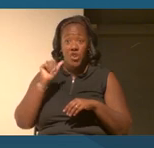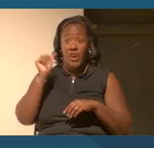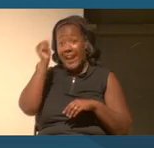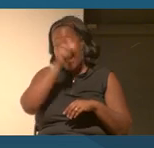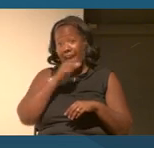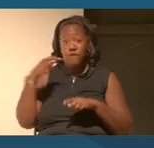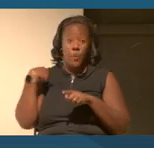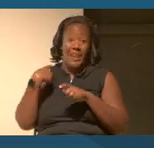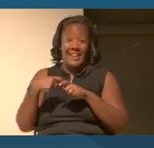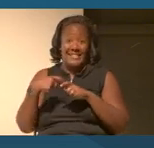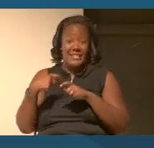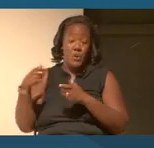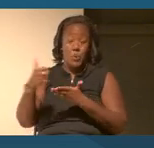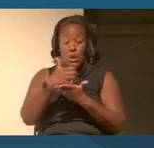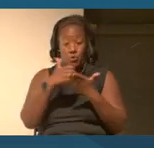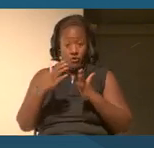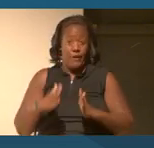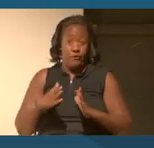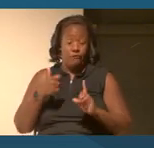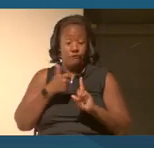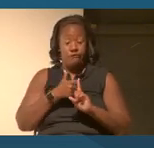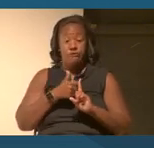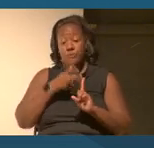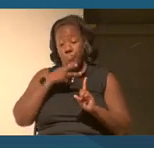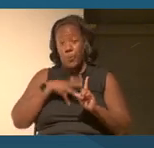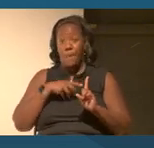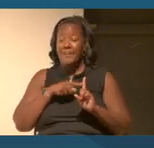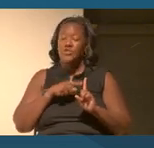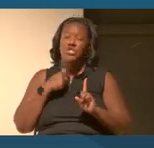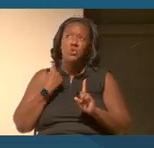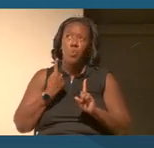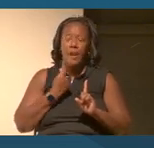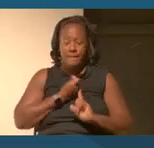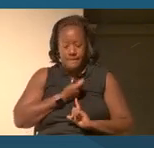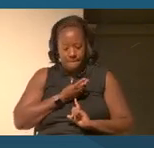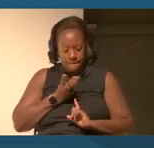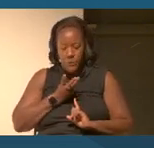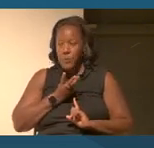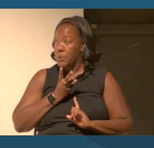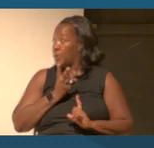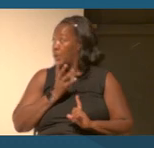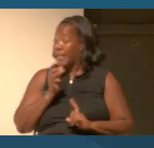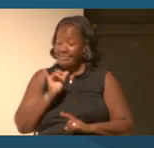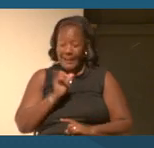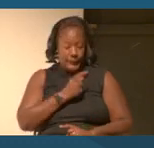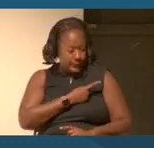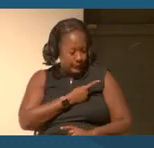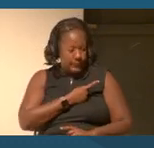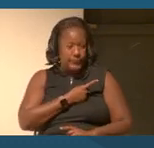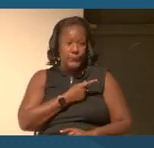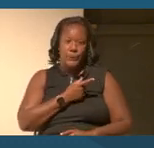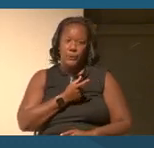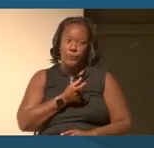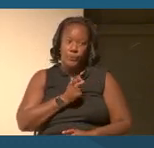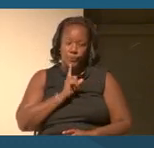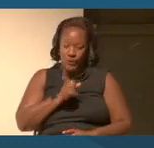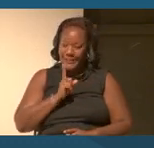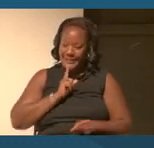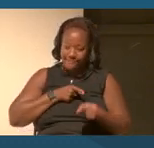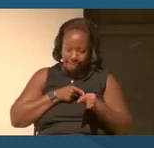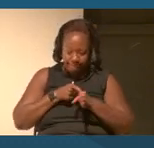So she's one of the few curators who, like you, etc really specializes in investigating